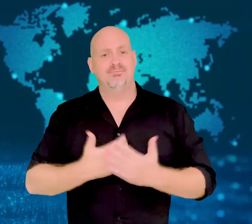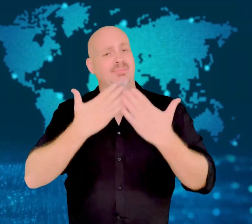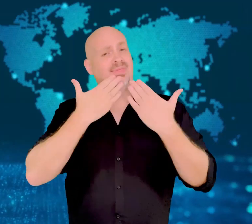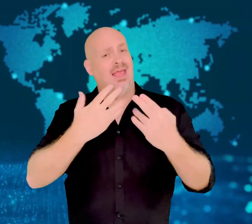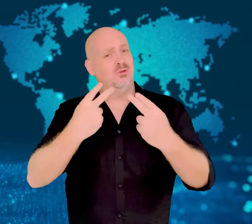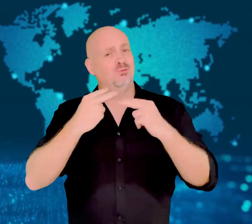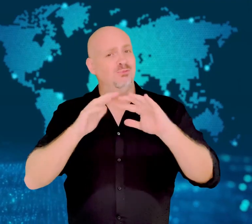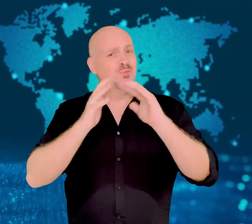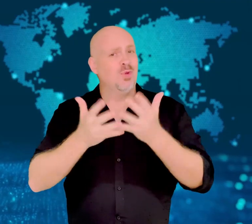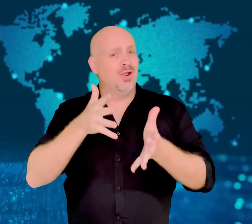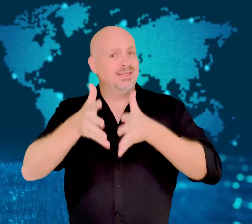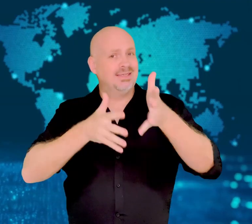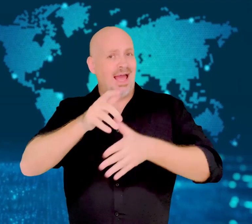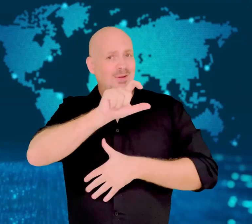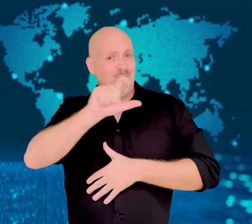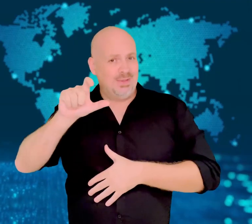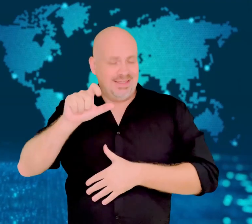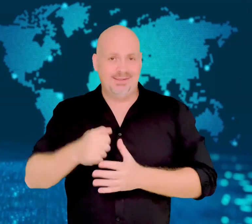Thank you for watching WorldSign Week.